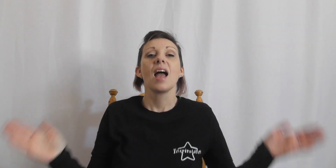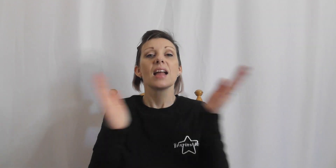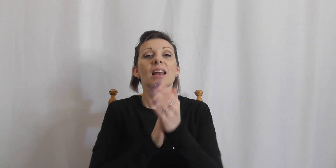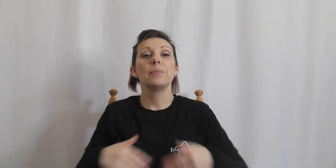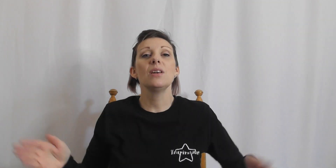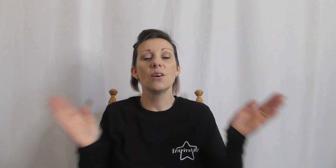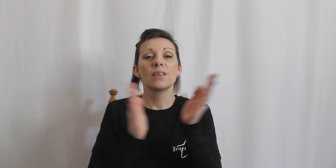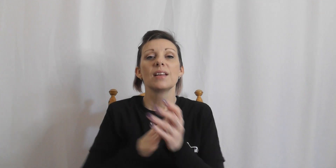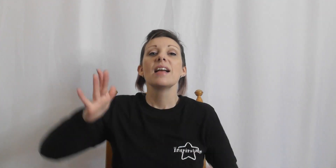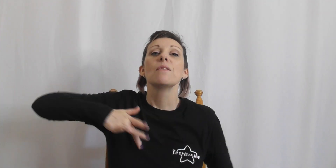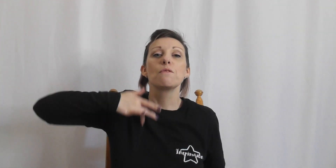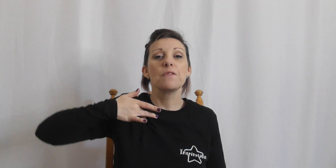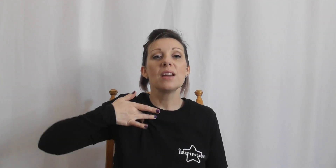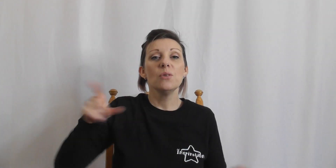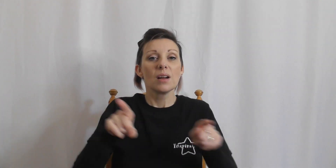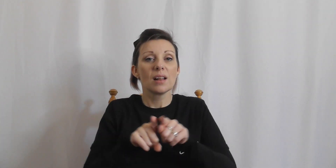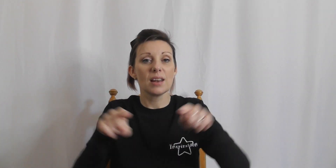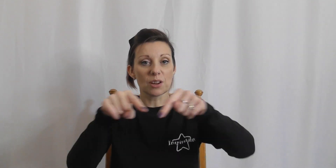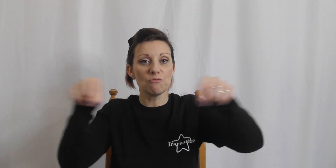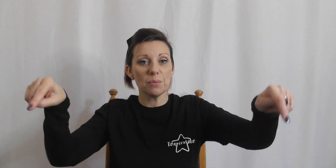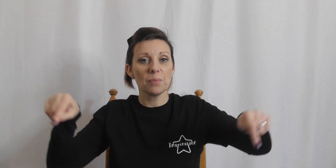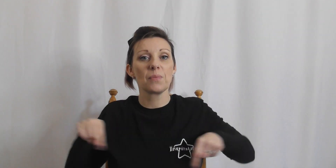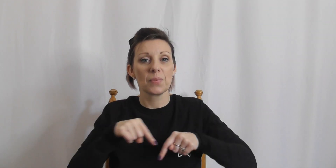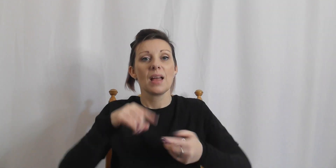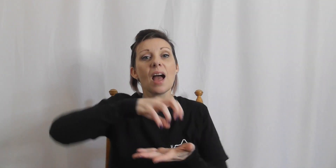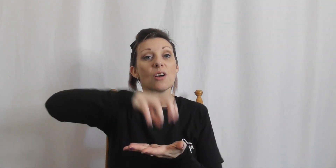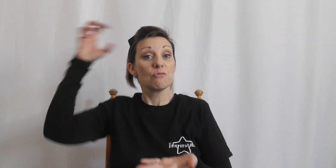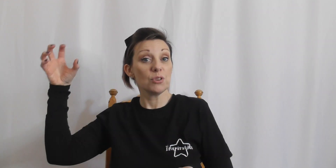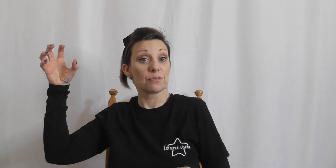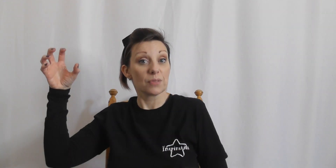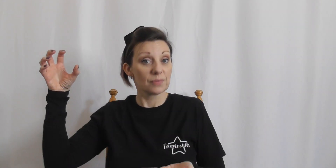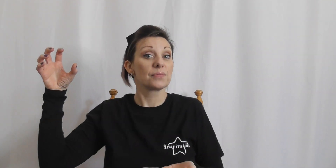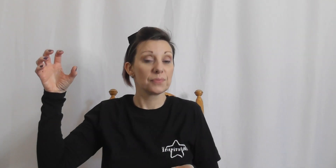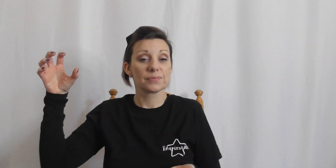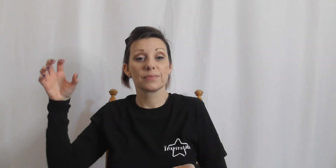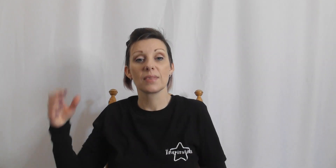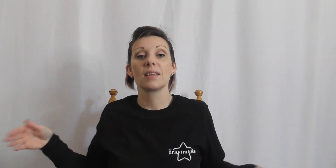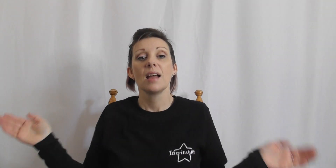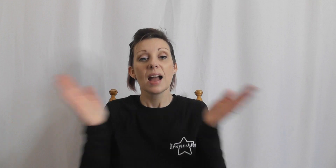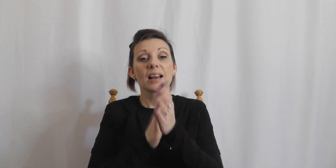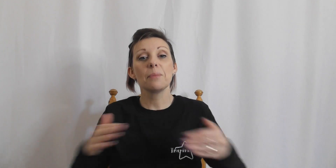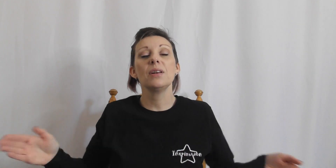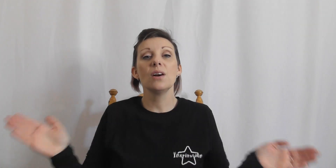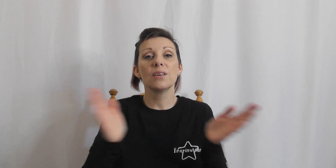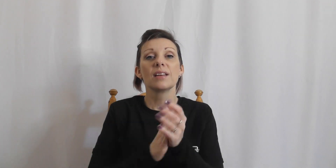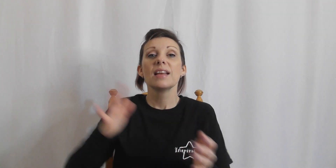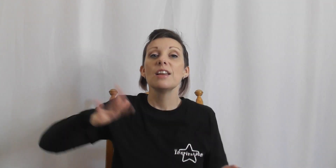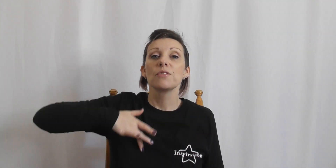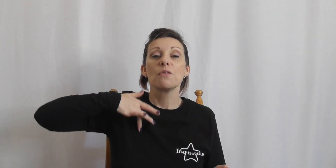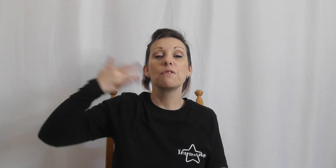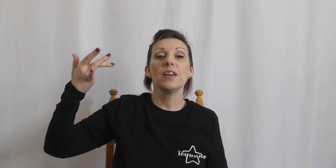Clap along feel like a room roof Clap along